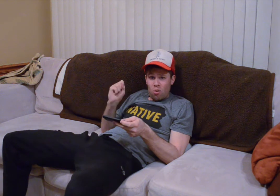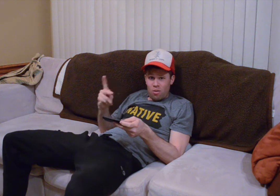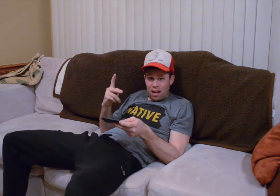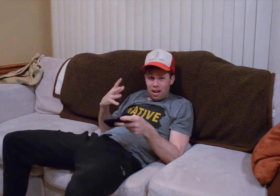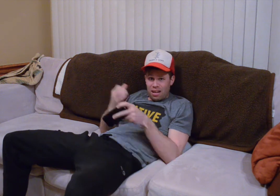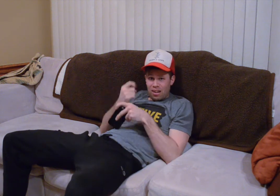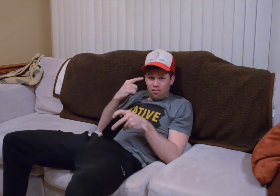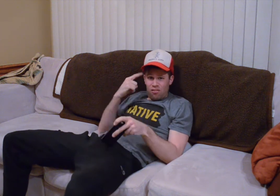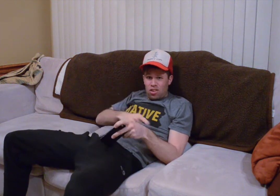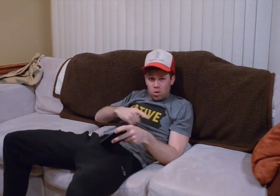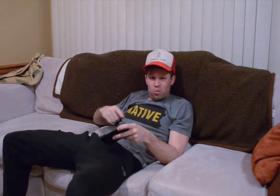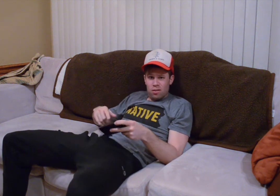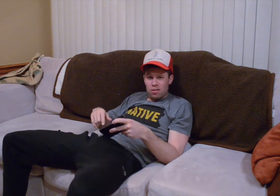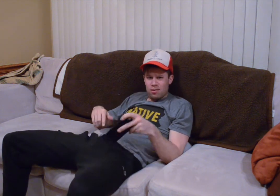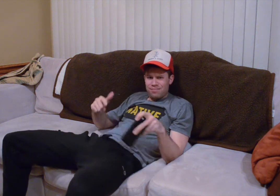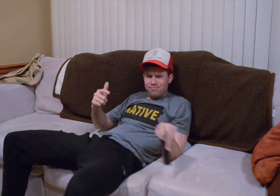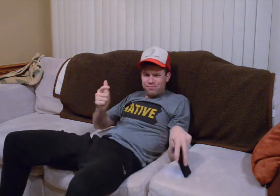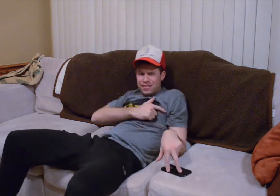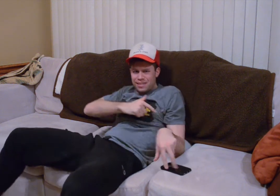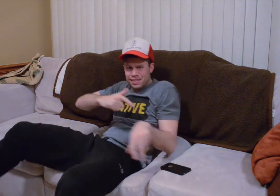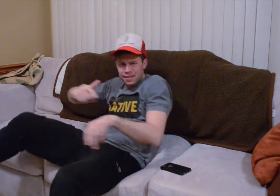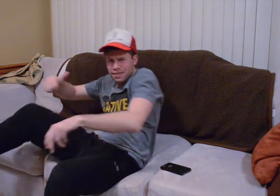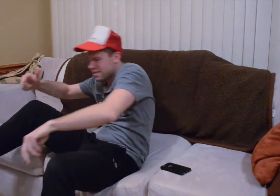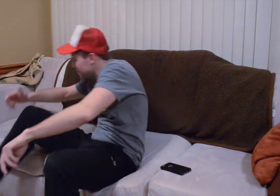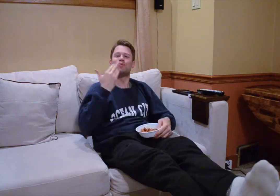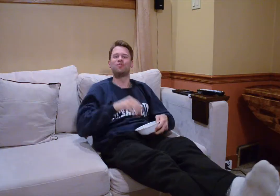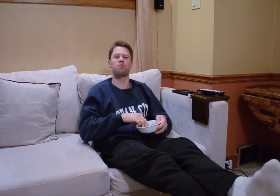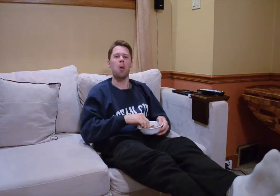OKAY, I'LL GET IT FOR YOU. LAZY! THANK YOU